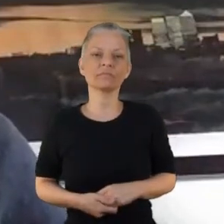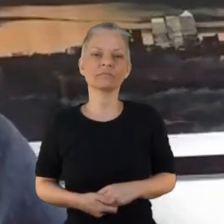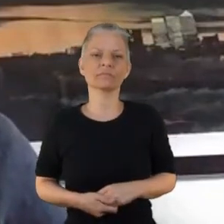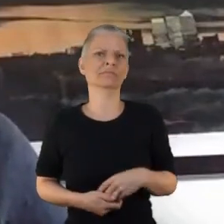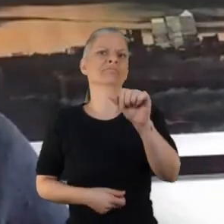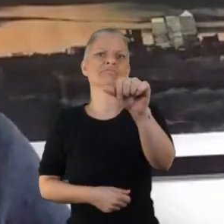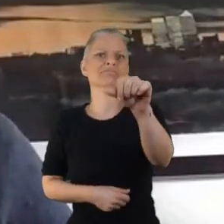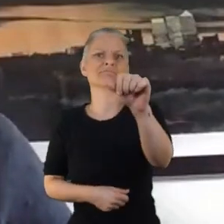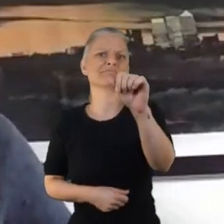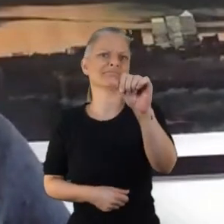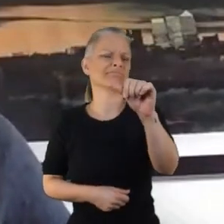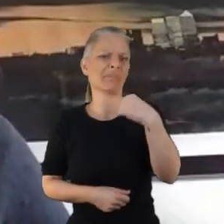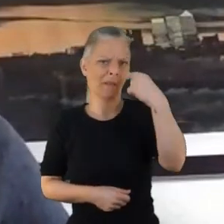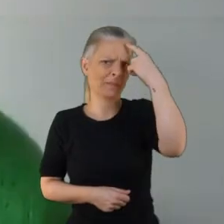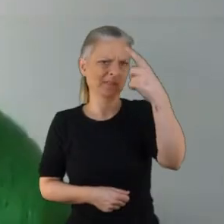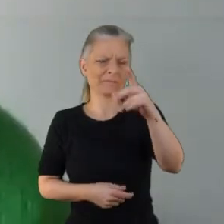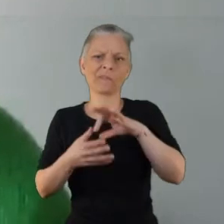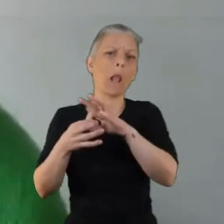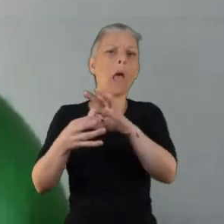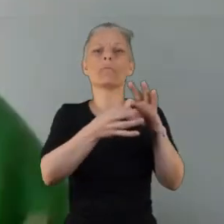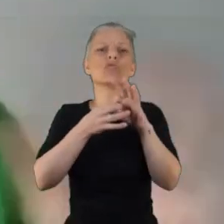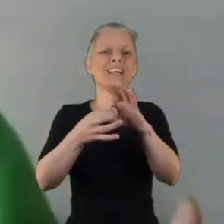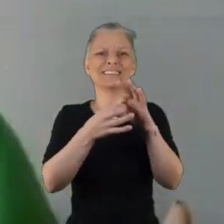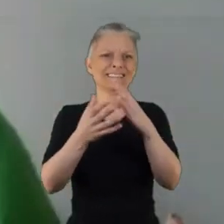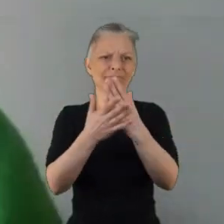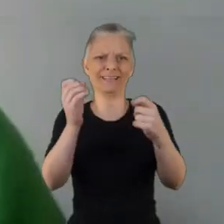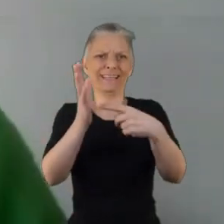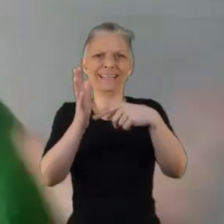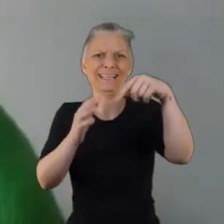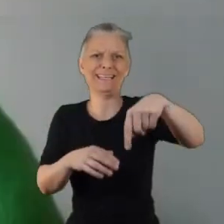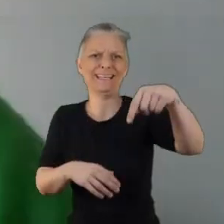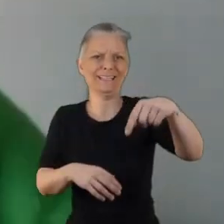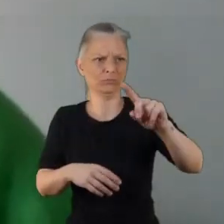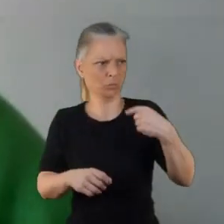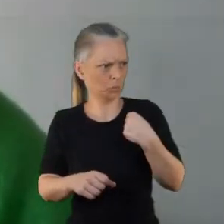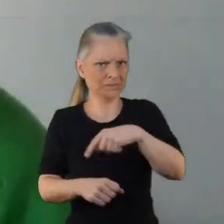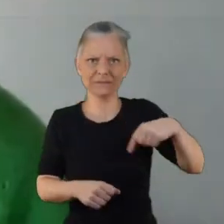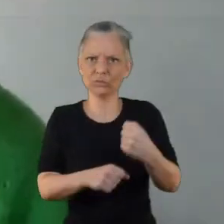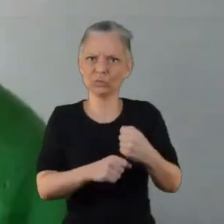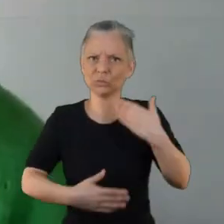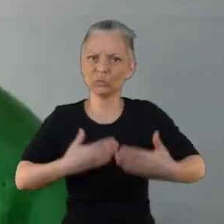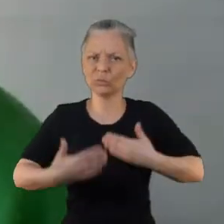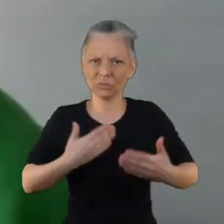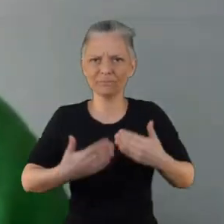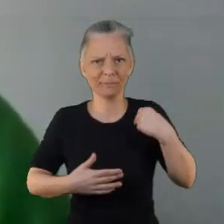Absolutely I think collaboration is key in all of this that we do and I think for me